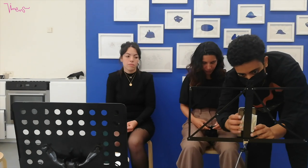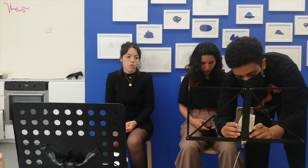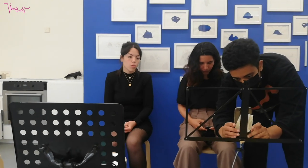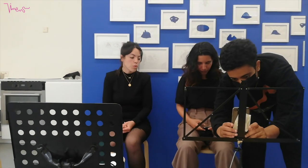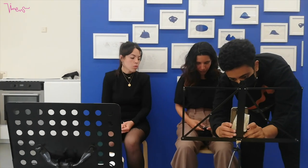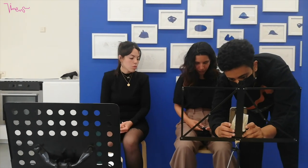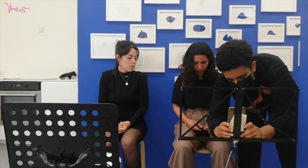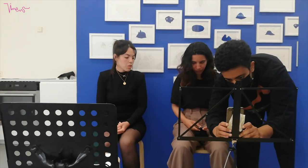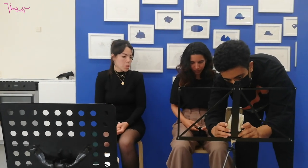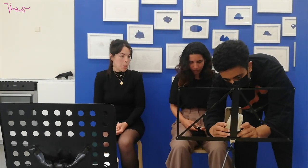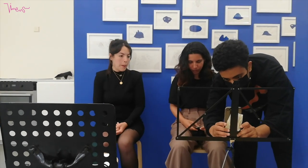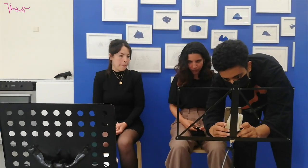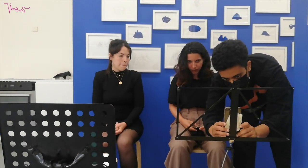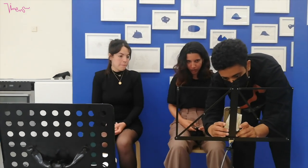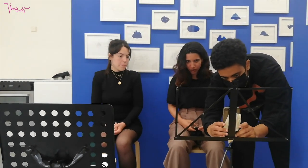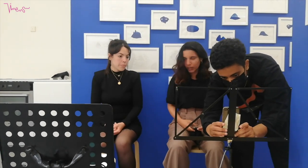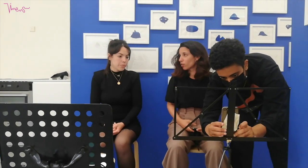(Elodia) shall I start? (Eve) Yeah